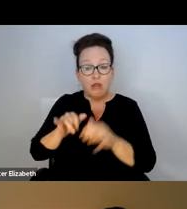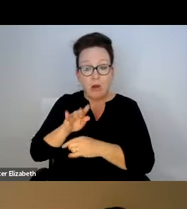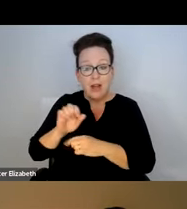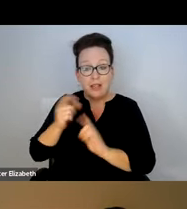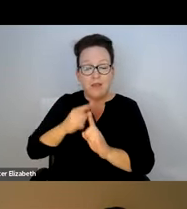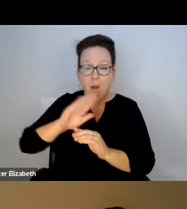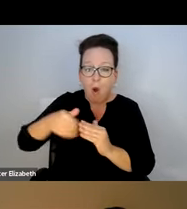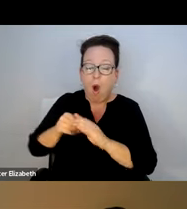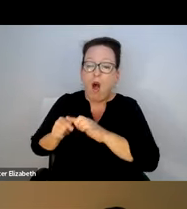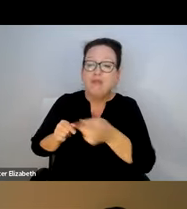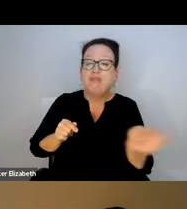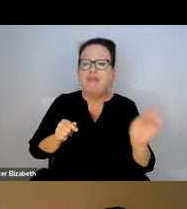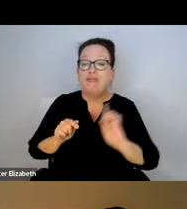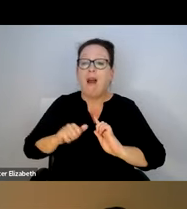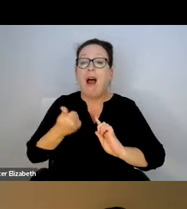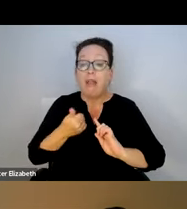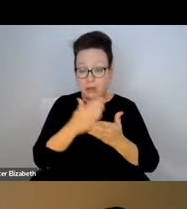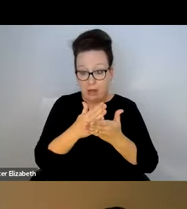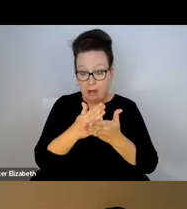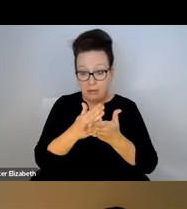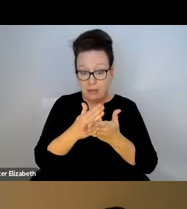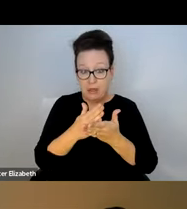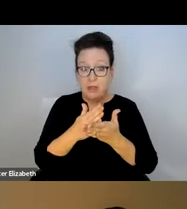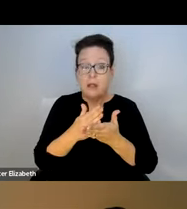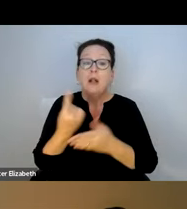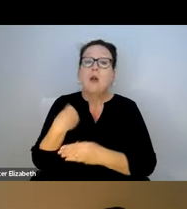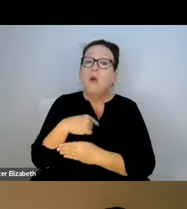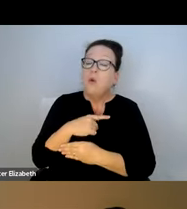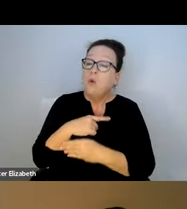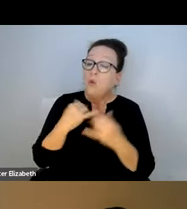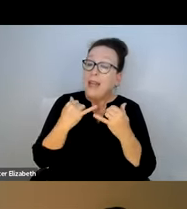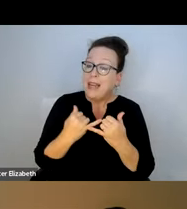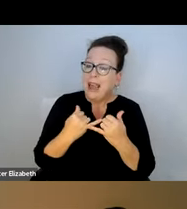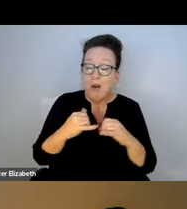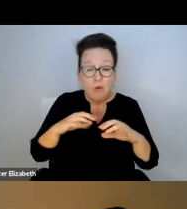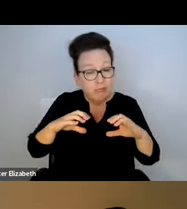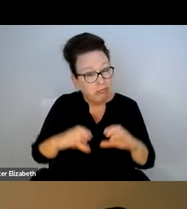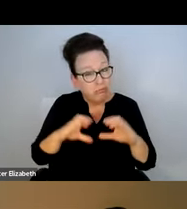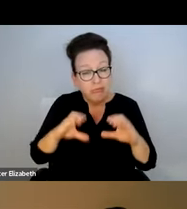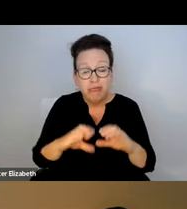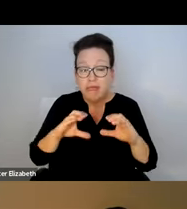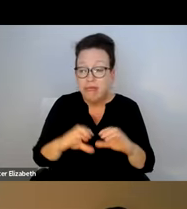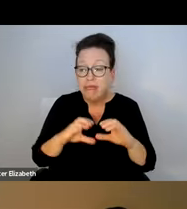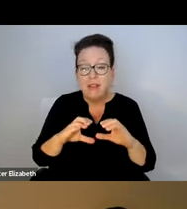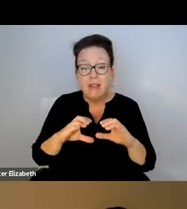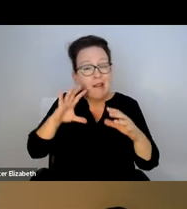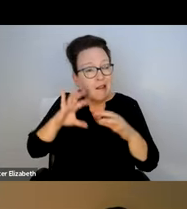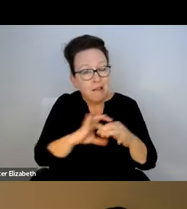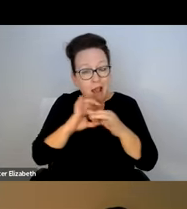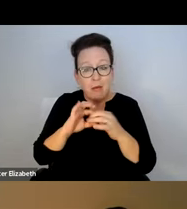WE RELY ON MUNICIPALITIES TO CLEAR SNOW AND ICE FROM ALL OF THE OTHER STOPS.